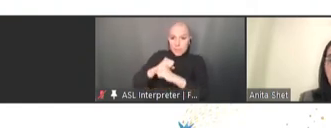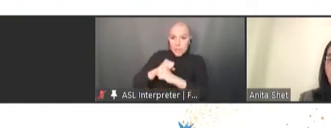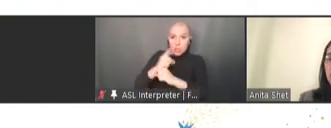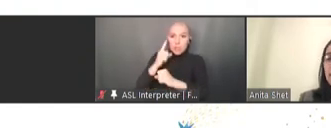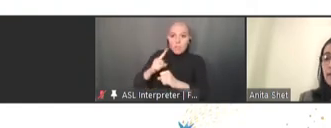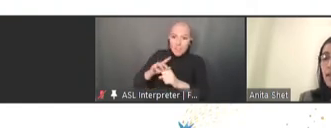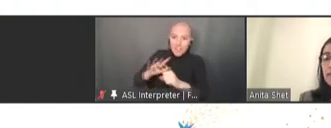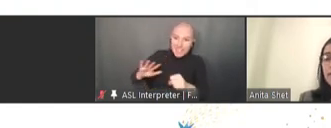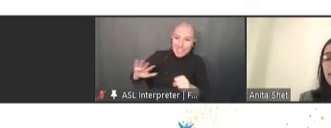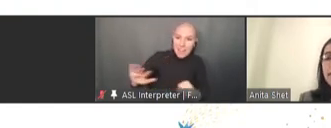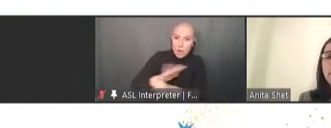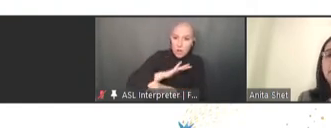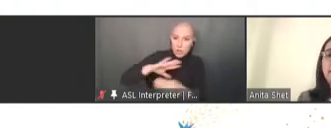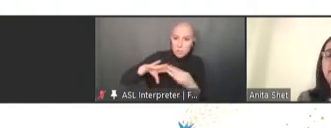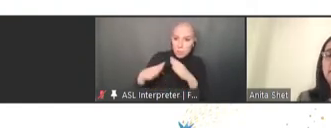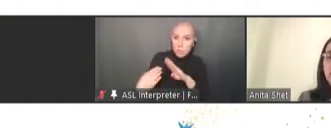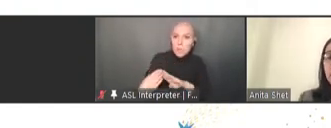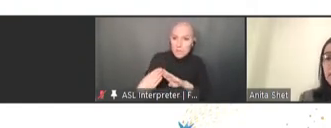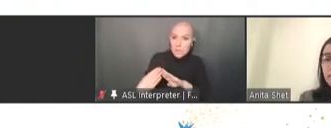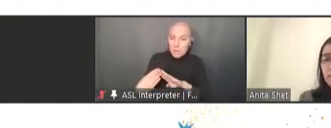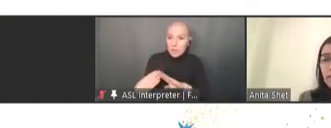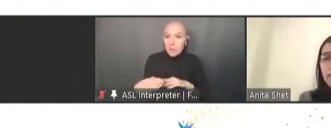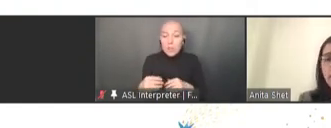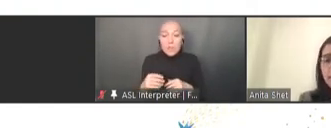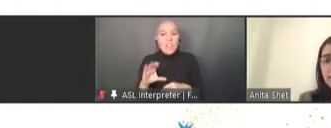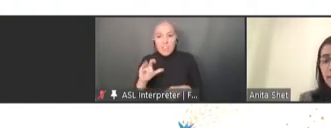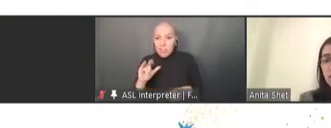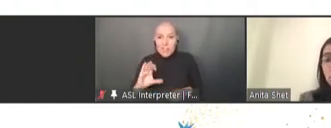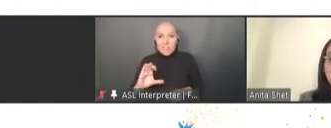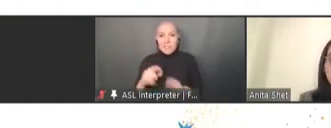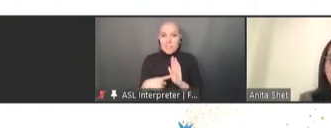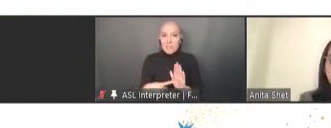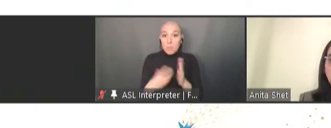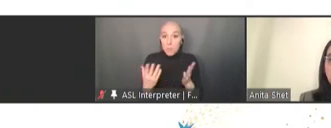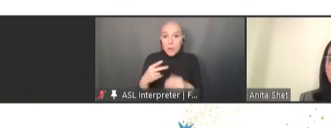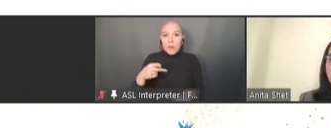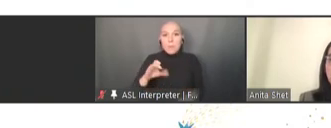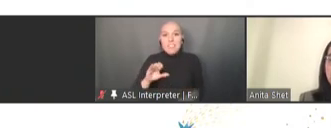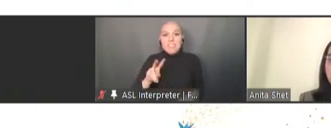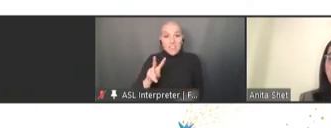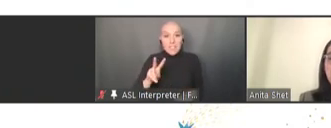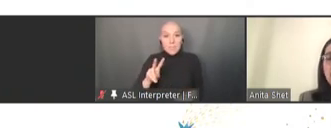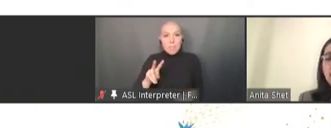and a classic example is the PCV vaccine -- the pneumococcal conjugate vaccine that has